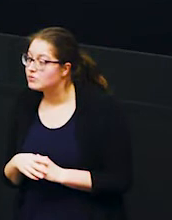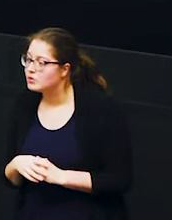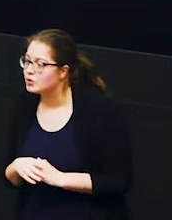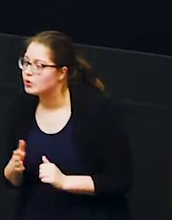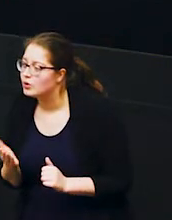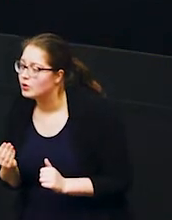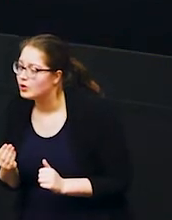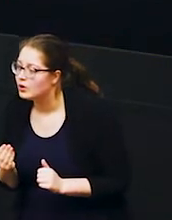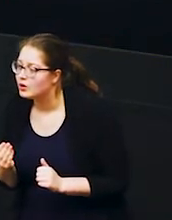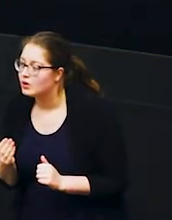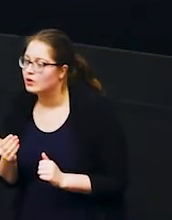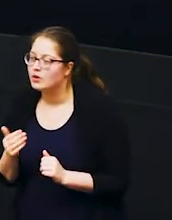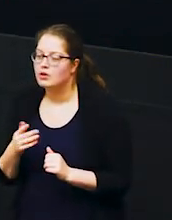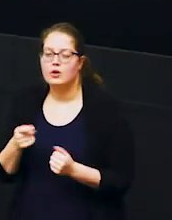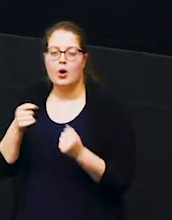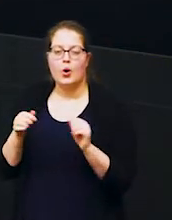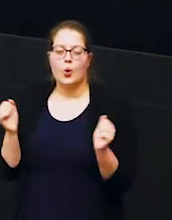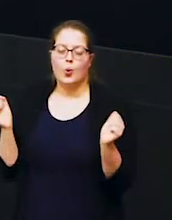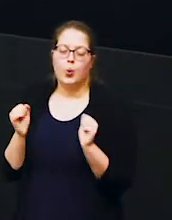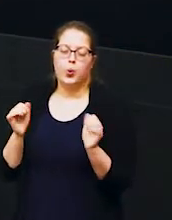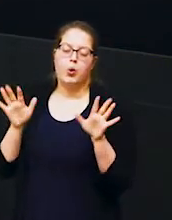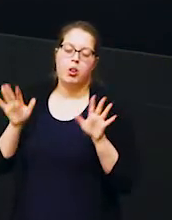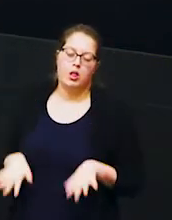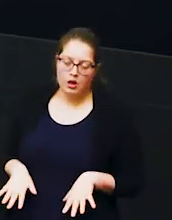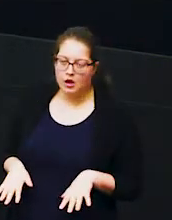sorry to cool down that's a good one as well anyone else next to you